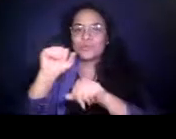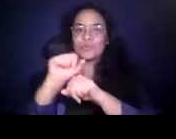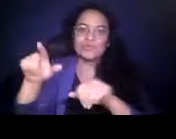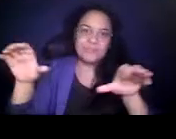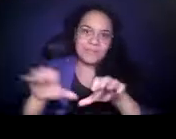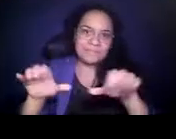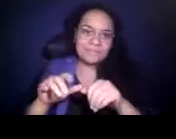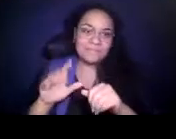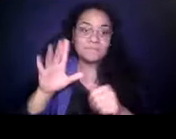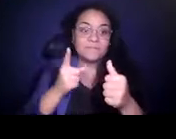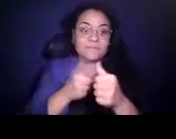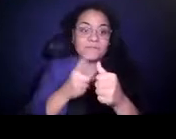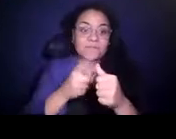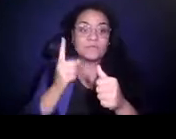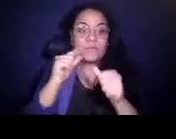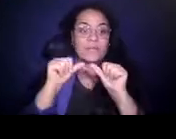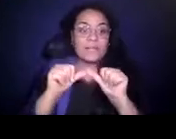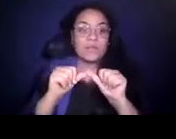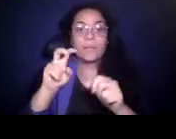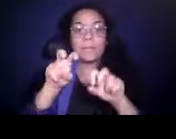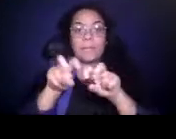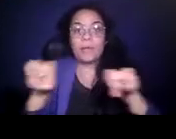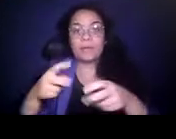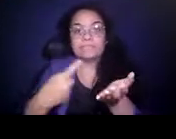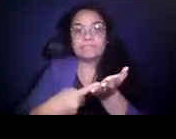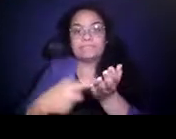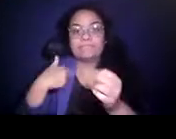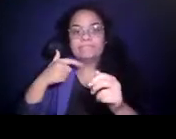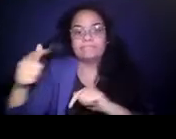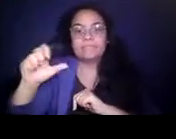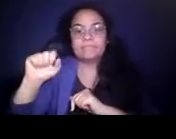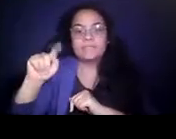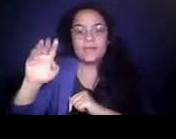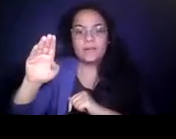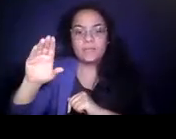14:17:02 First to opinion our panel discussion, I'll turn it over to Scott, executive director of CTAA.